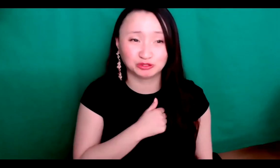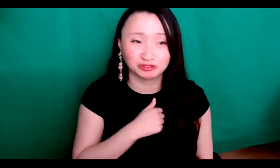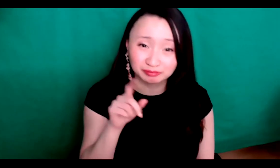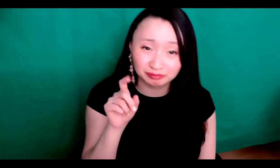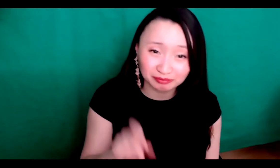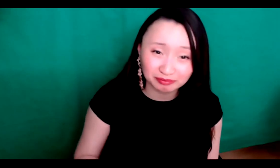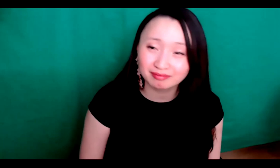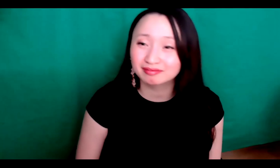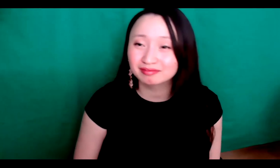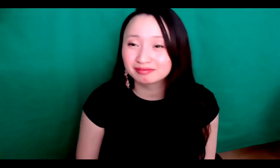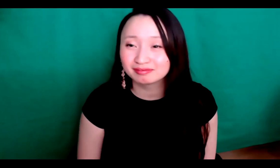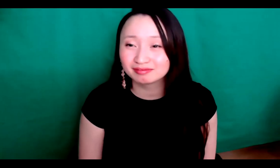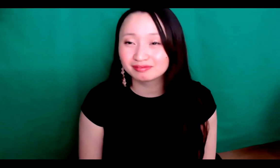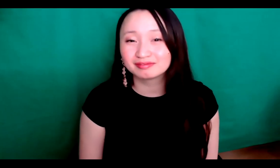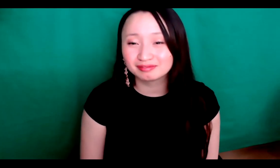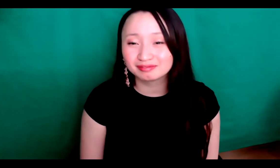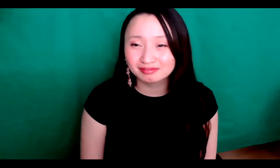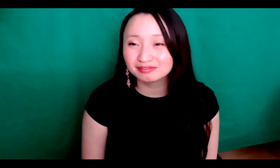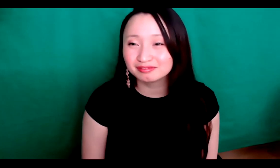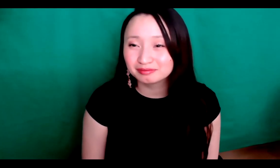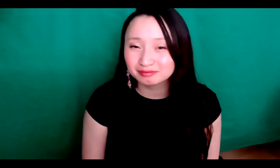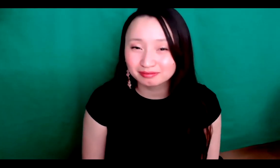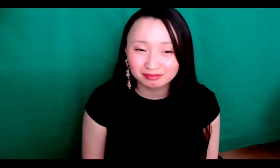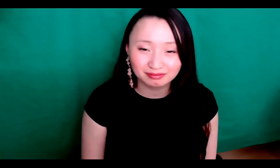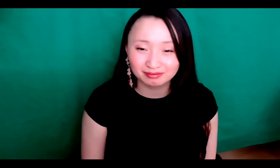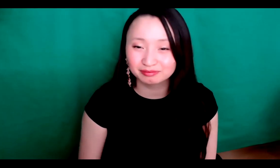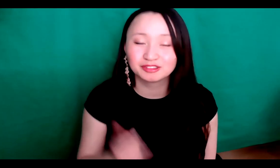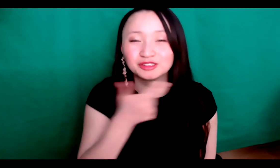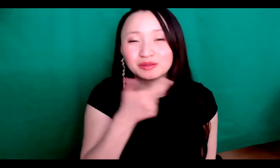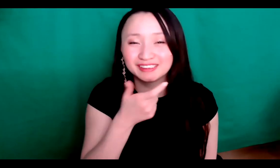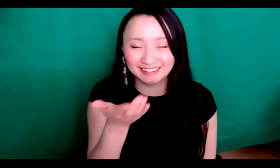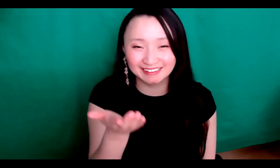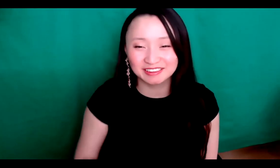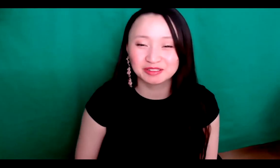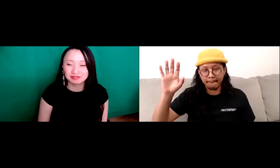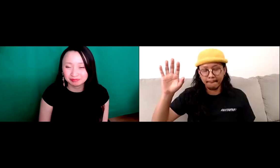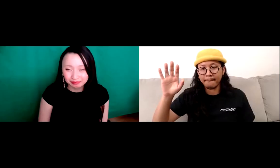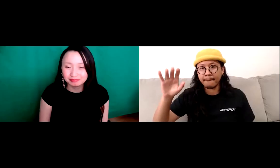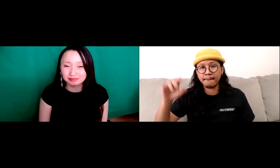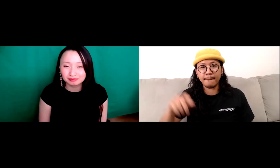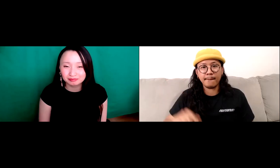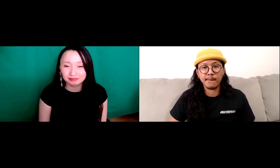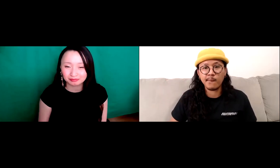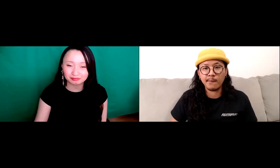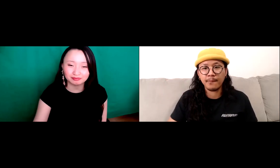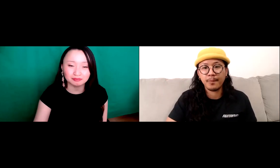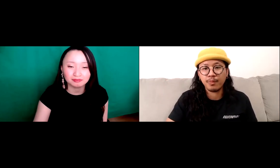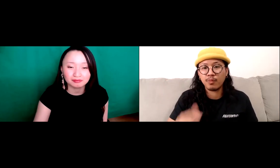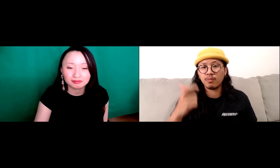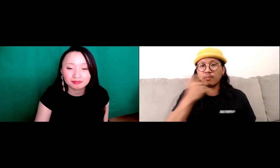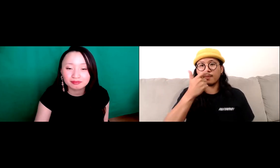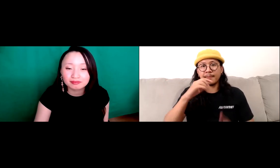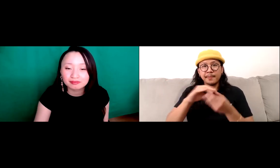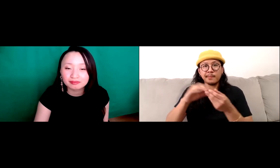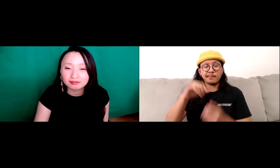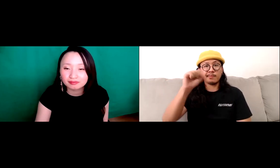perception on that is their attitude towards different languages, good, bad, jelly Joey.